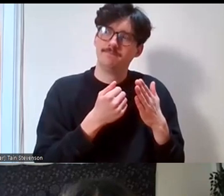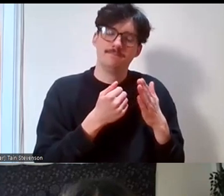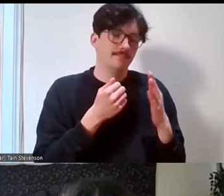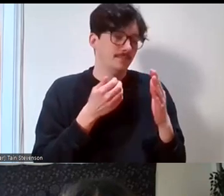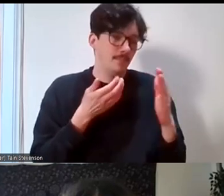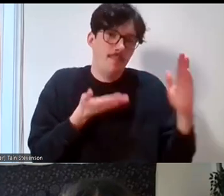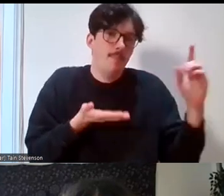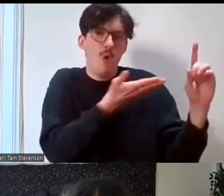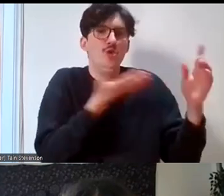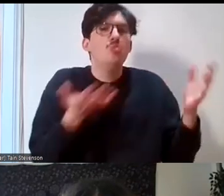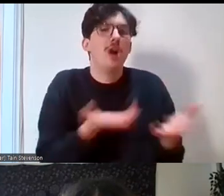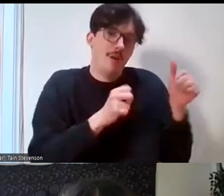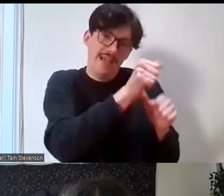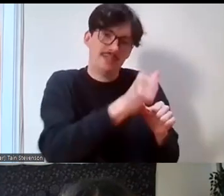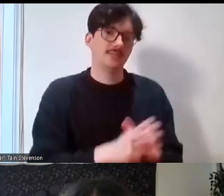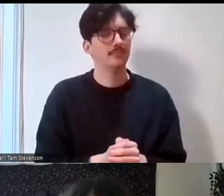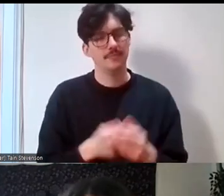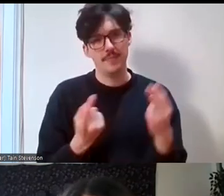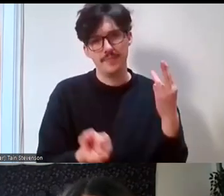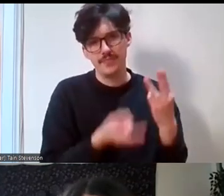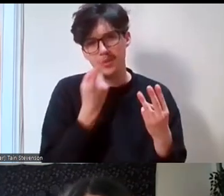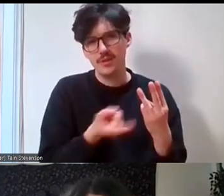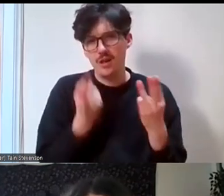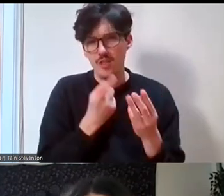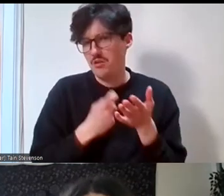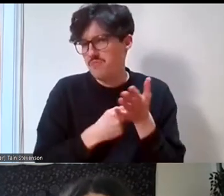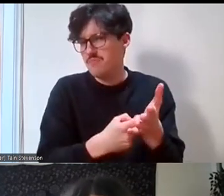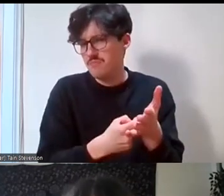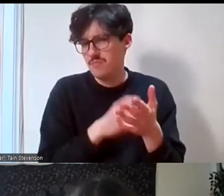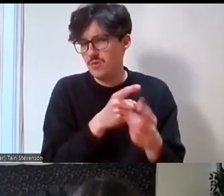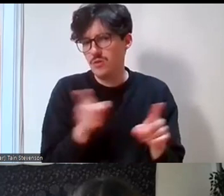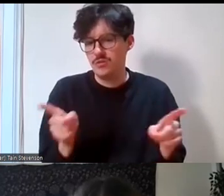network. Any other suggestions around upskilling ourselves and inclusive volunteering at all?